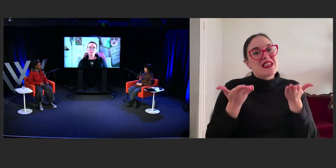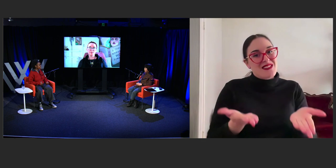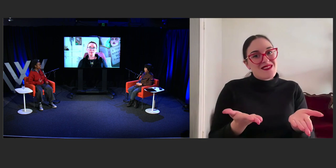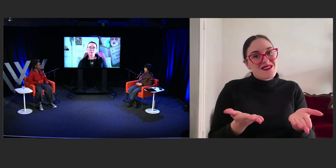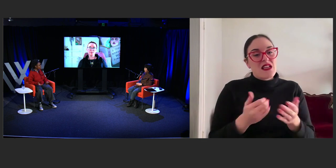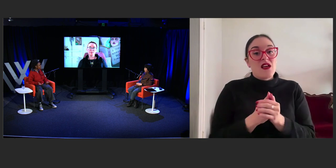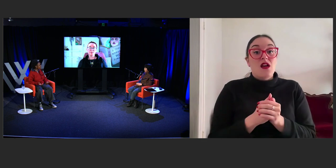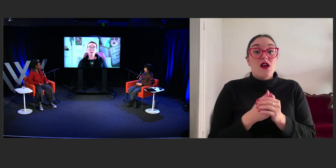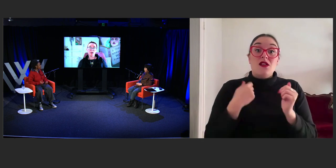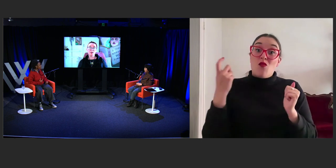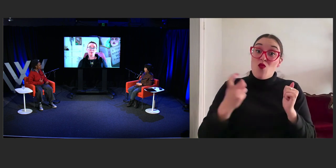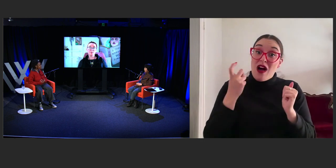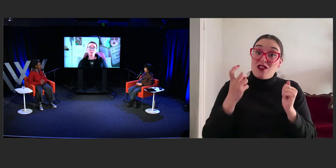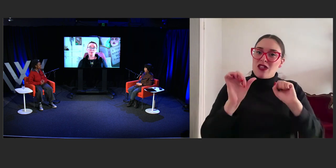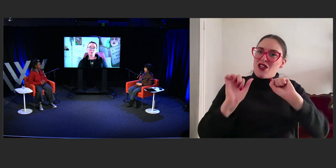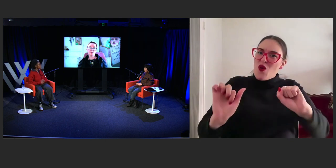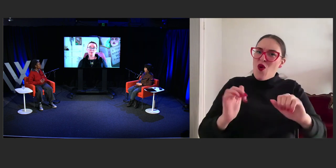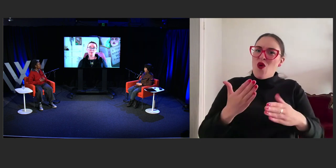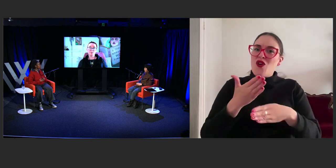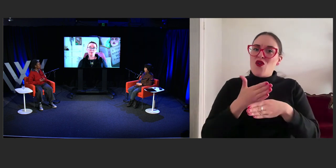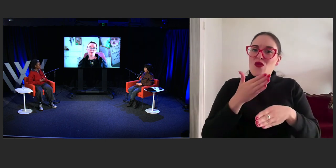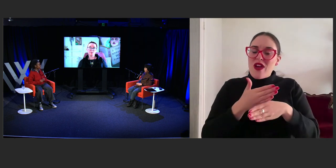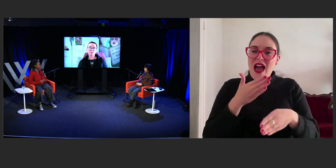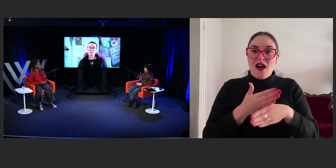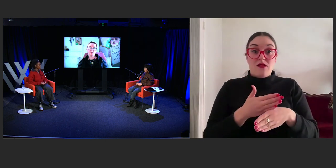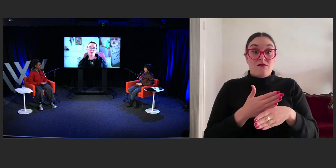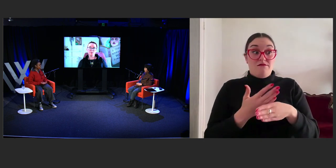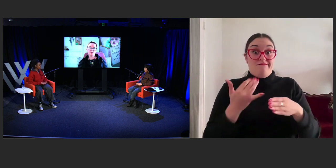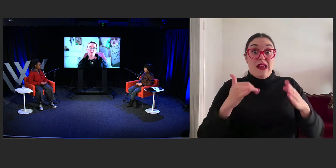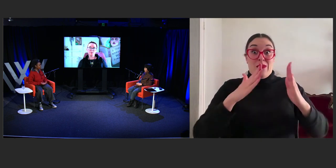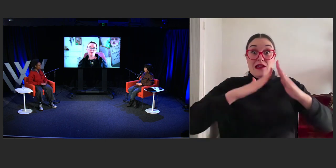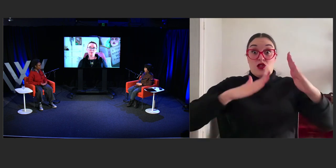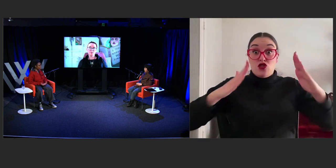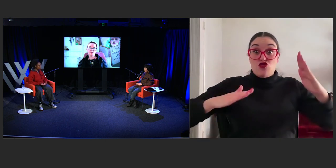if it's an industry thing, a personal thing, if there are any hardships that you've faced